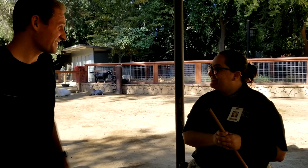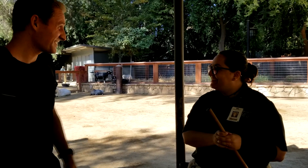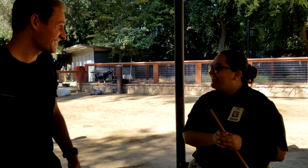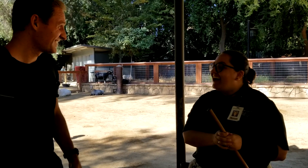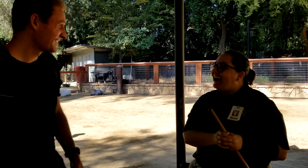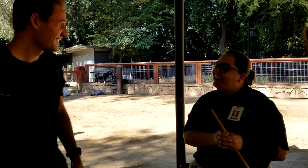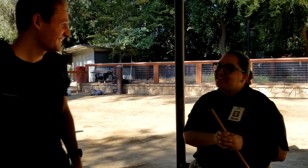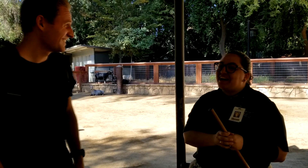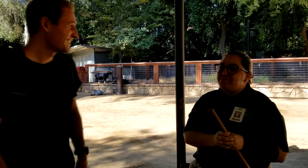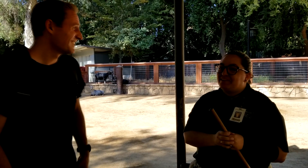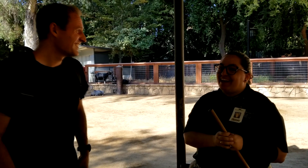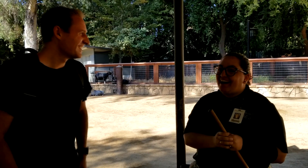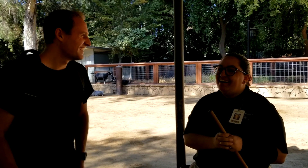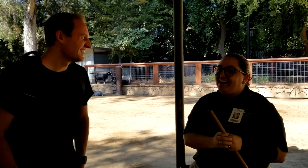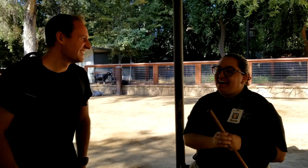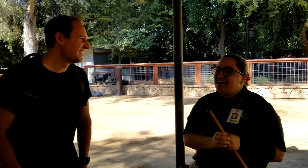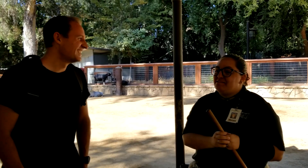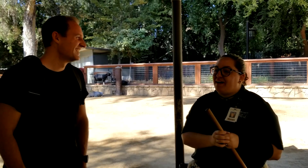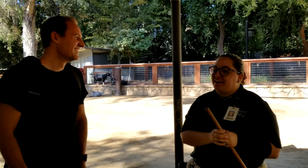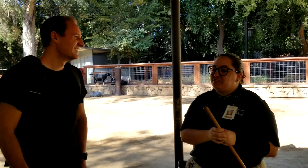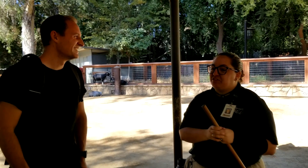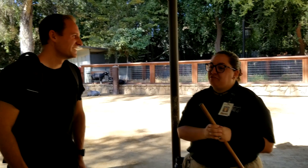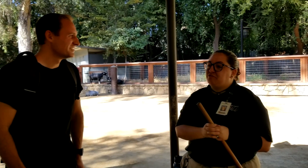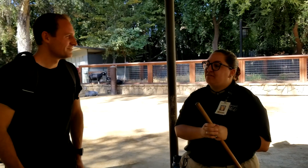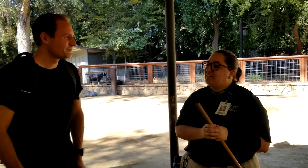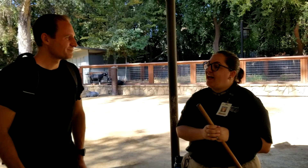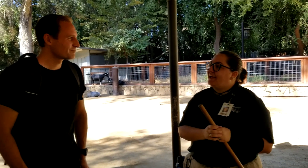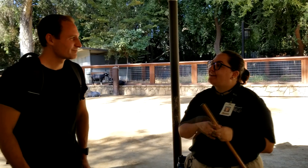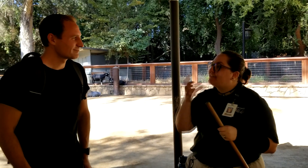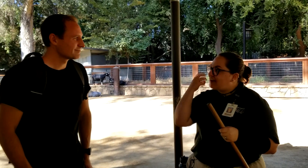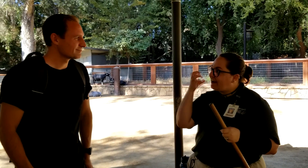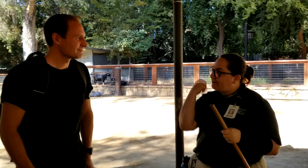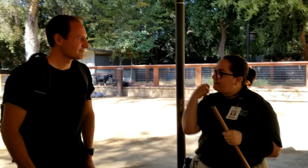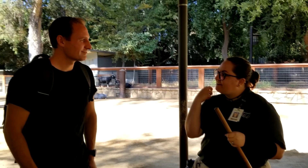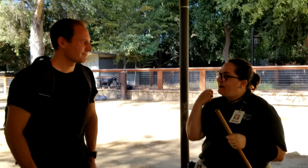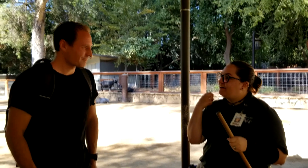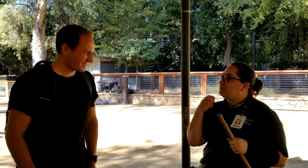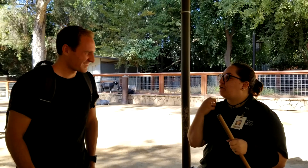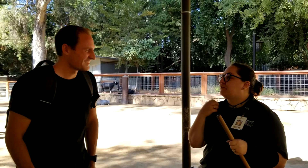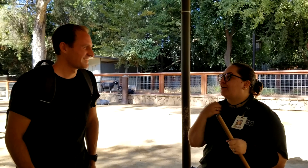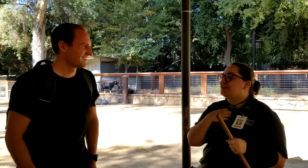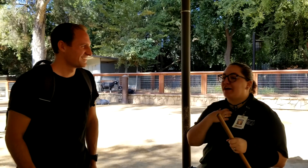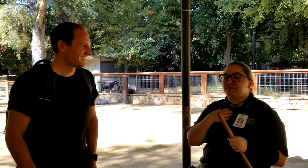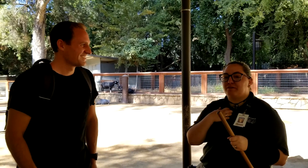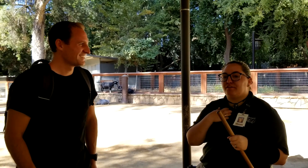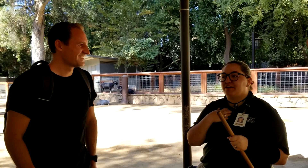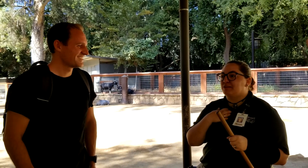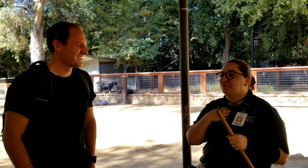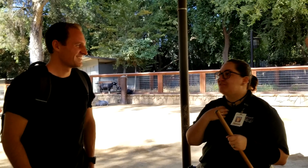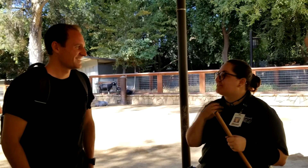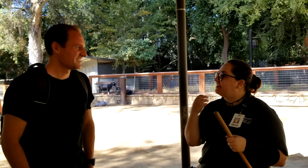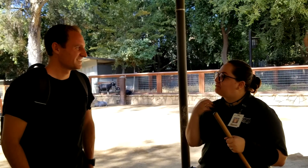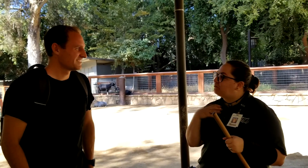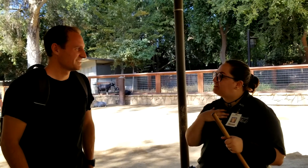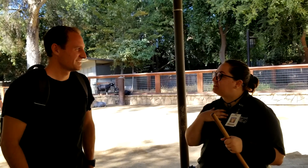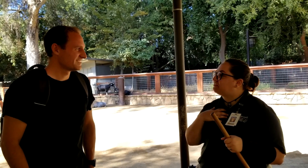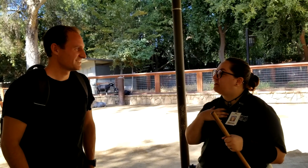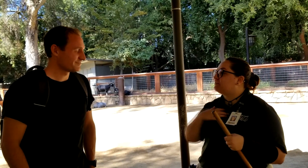I have a couple, yeah. I do like tiger. Not only are tigers one of my favorite animal, its just kind of a cool thing to do.